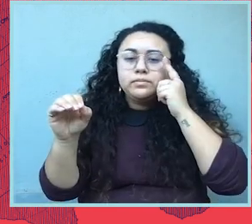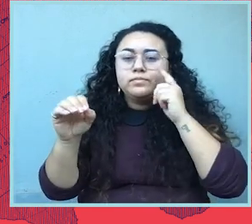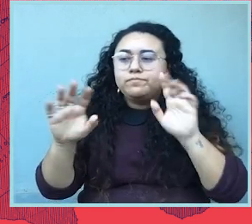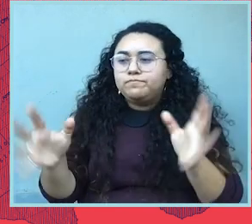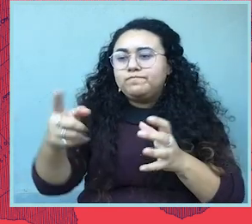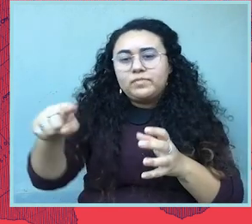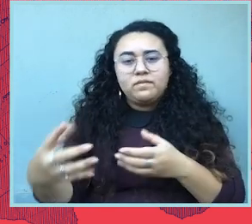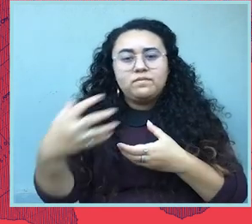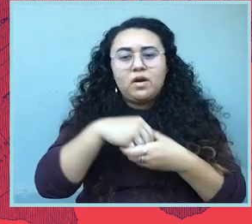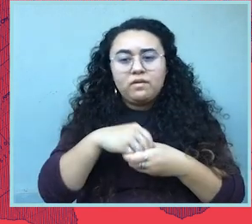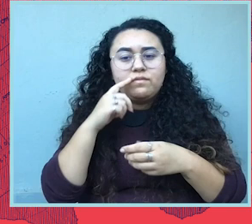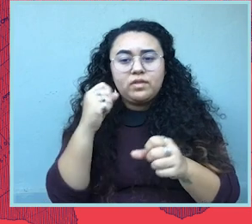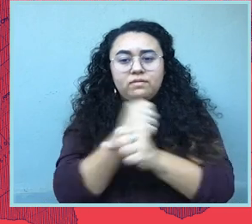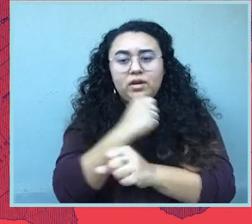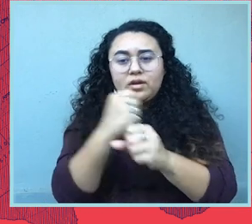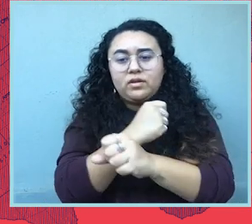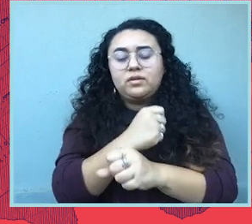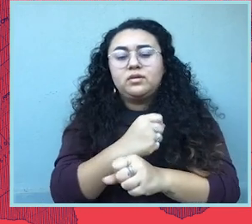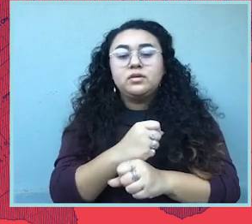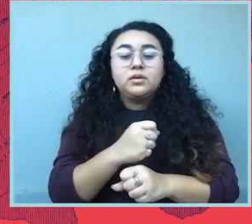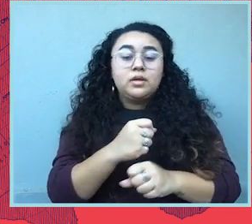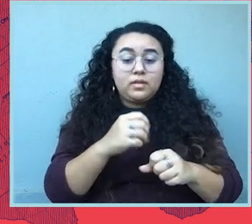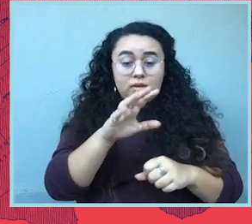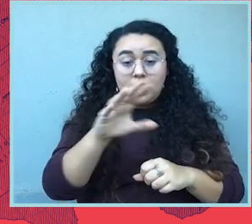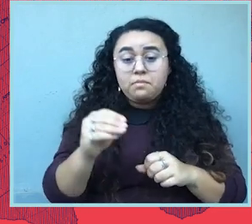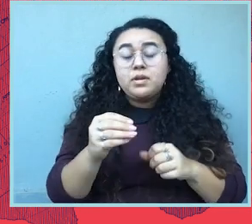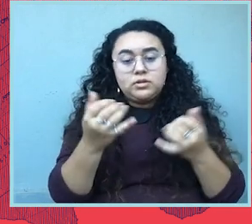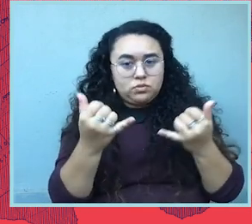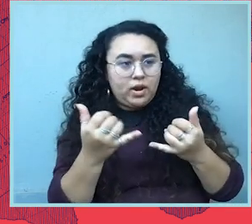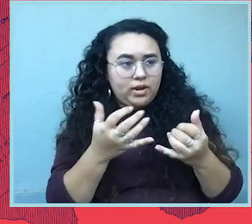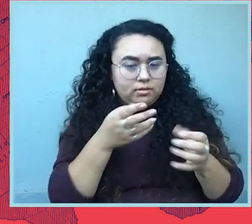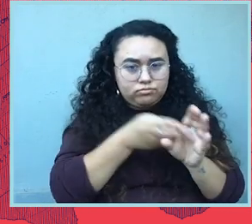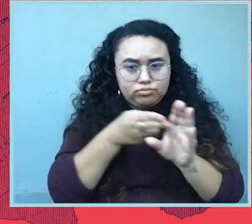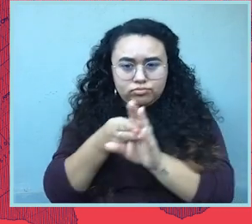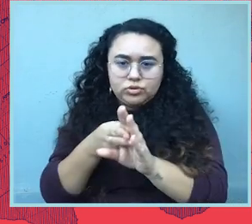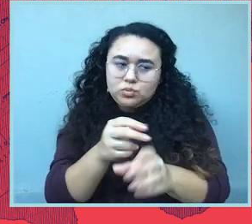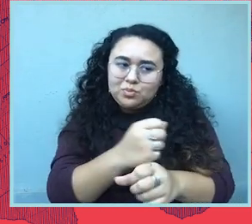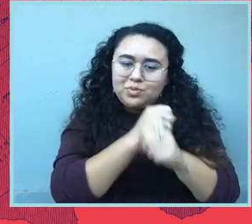So if you work for a company, urge them to get involved in the fight that companies are